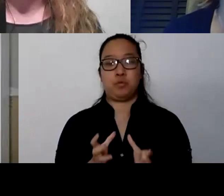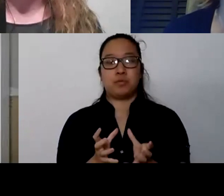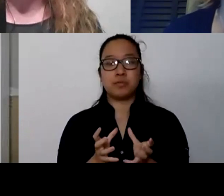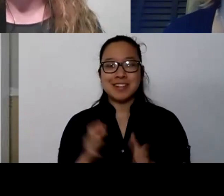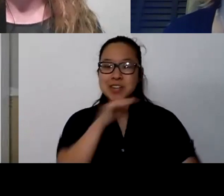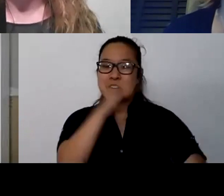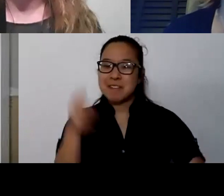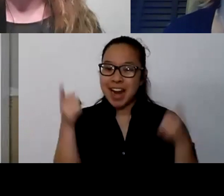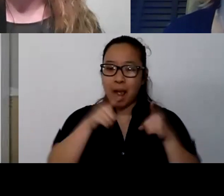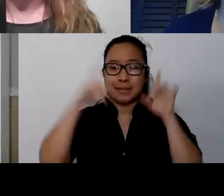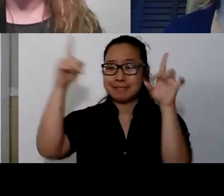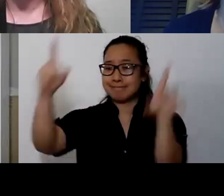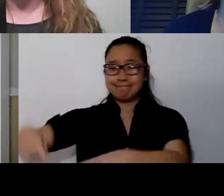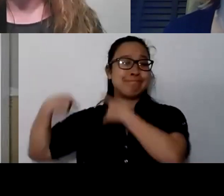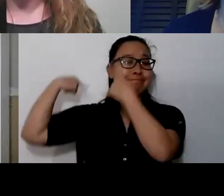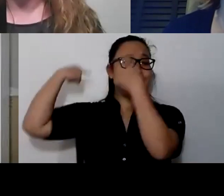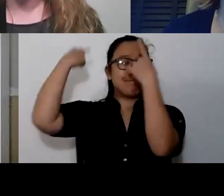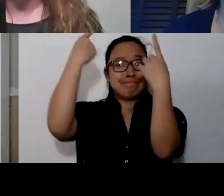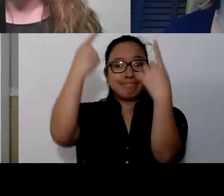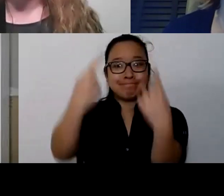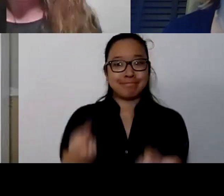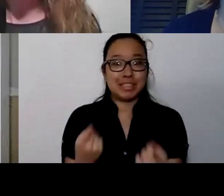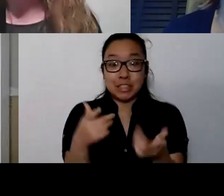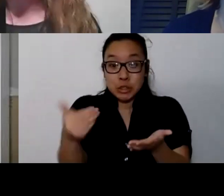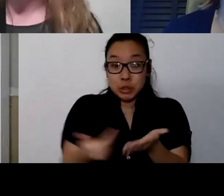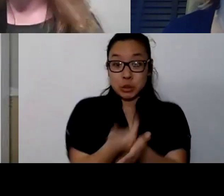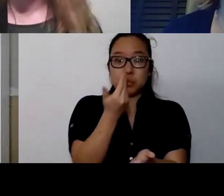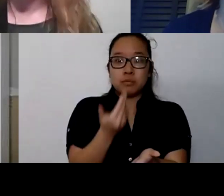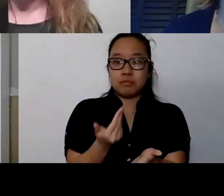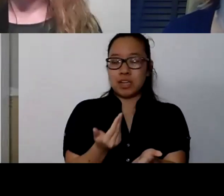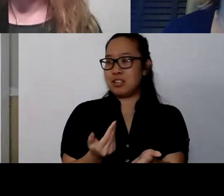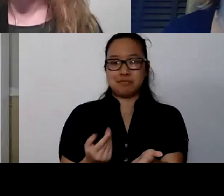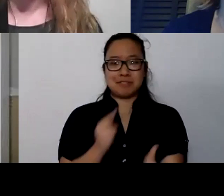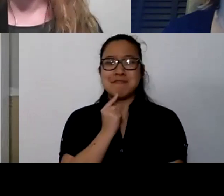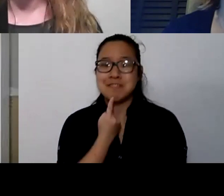And on top of that, it's a real threat. I mean, there's a real physical threat happening.